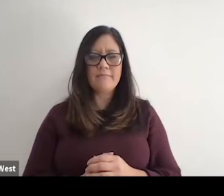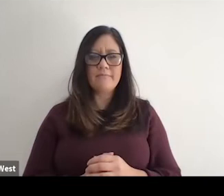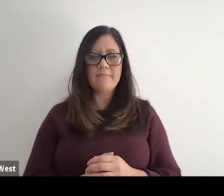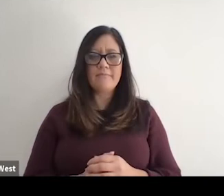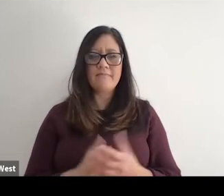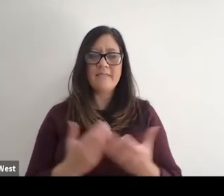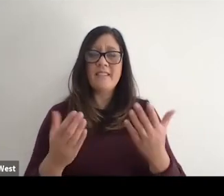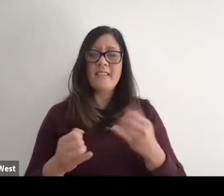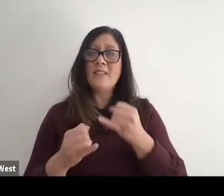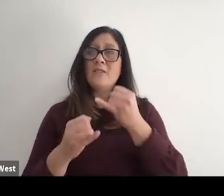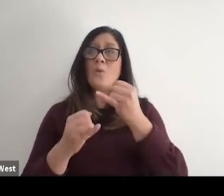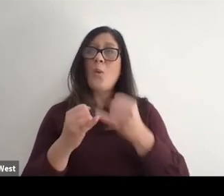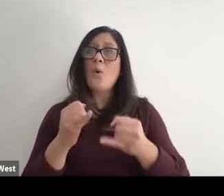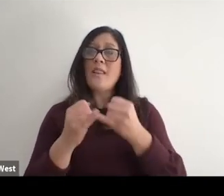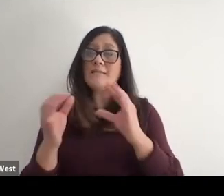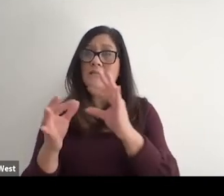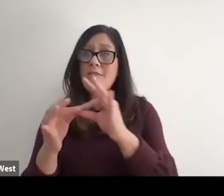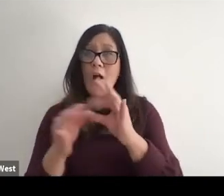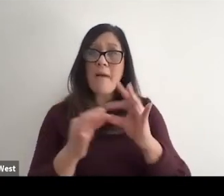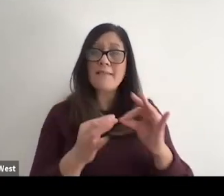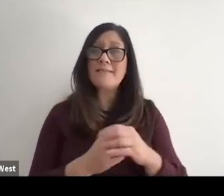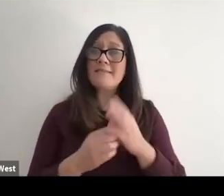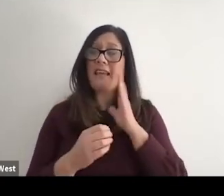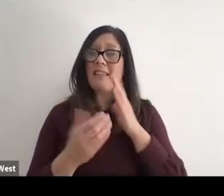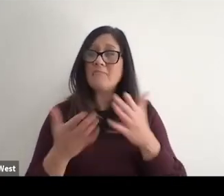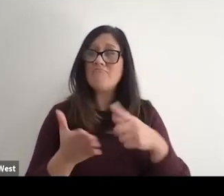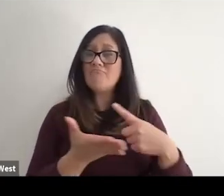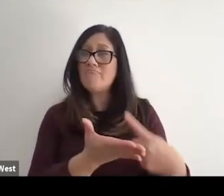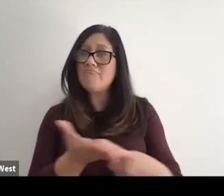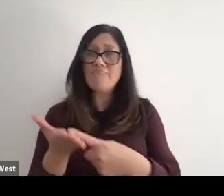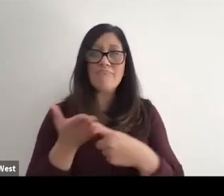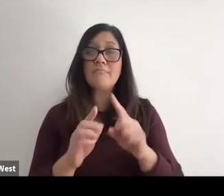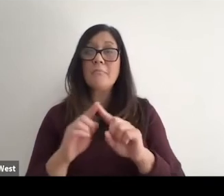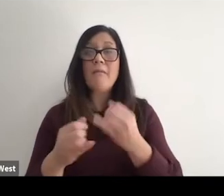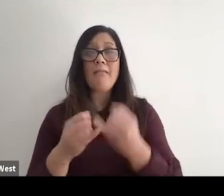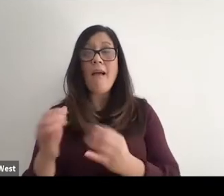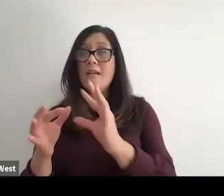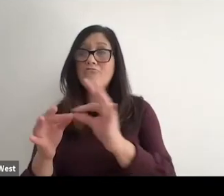Parting words from each. I think that we've covered. Is there anything that we haven't covered that?